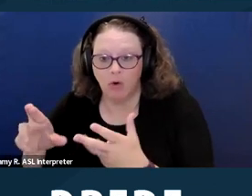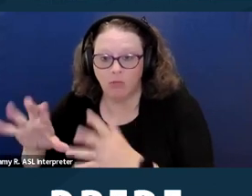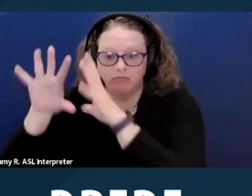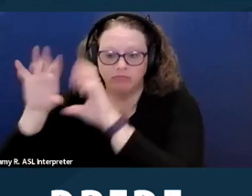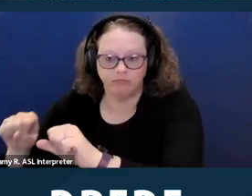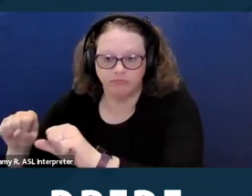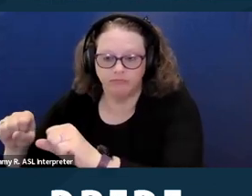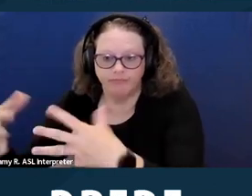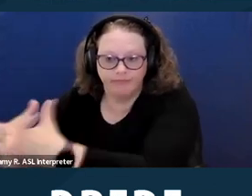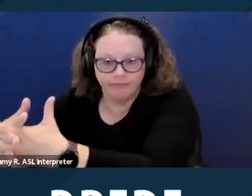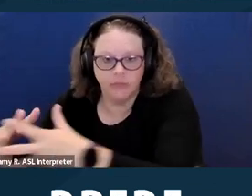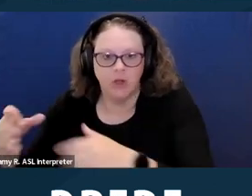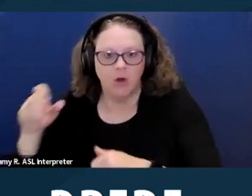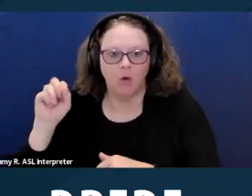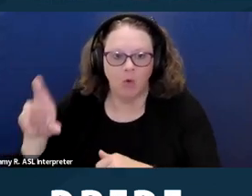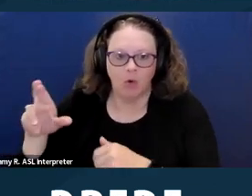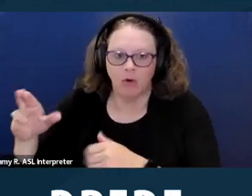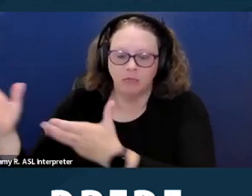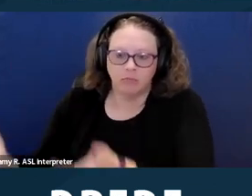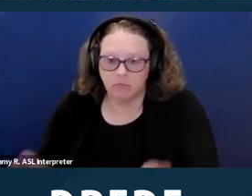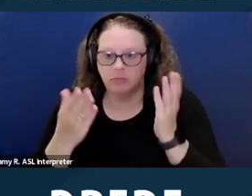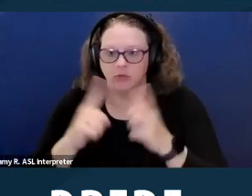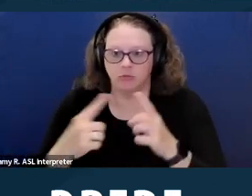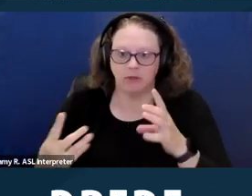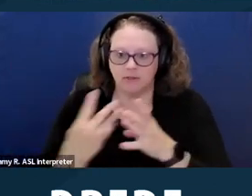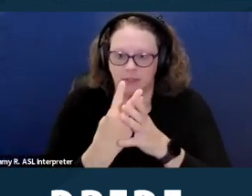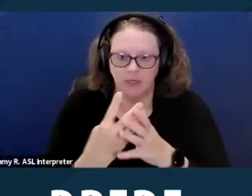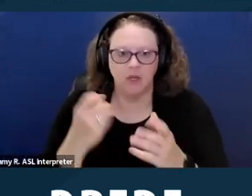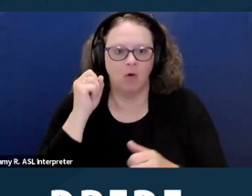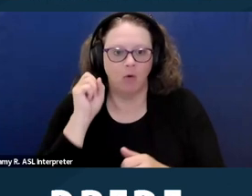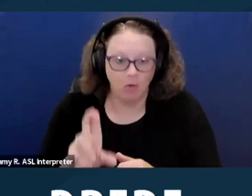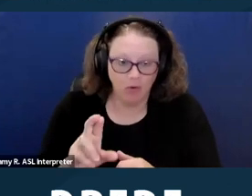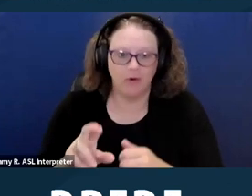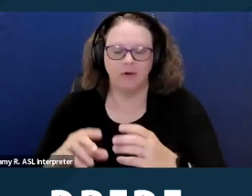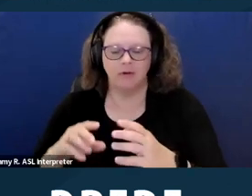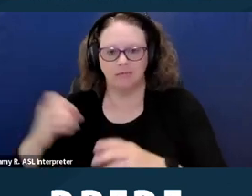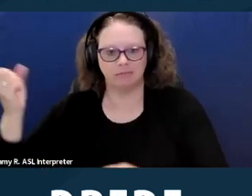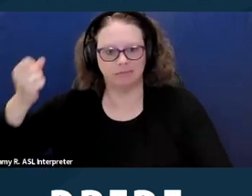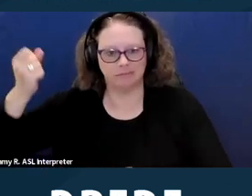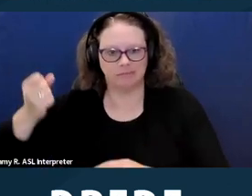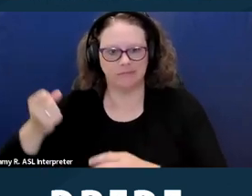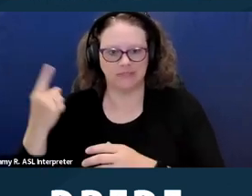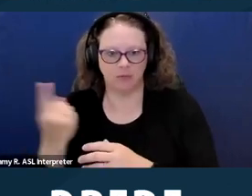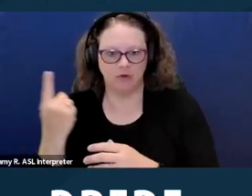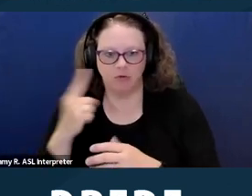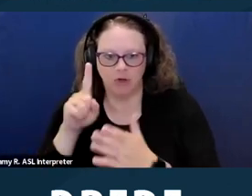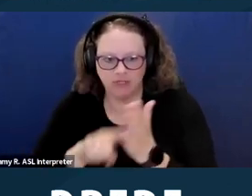And this includes records from any jurisdiction. Records that are not prepared strictly for law enforcement purposes,